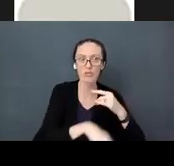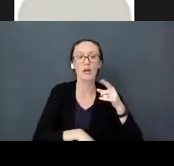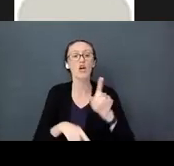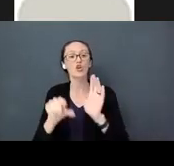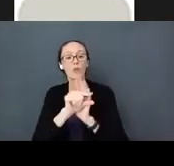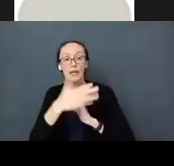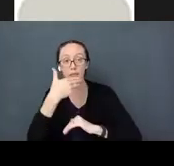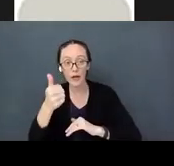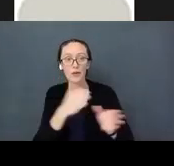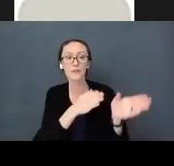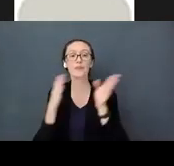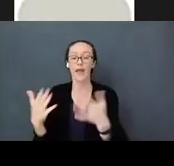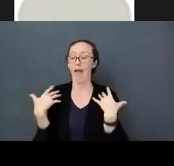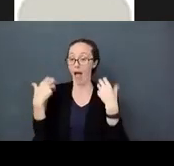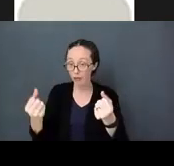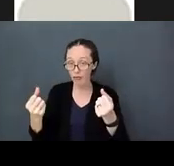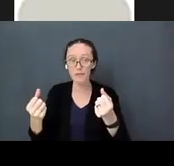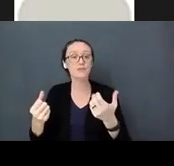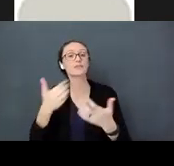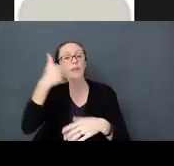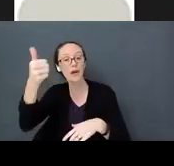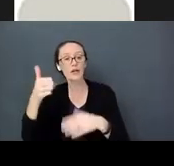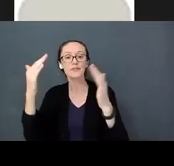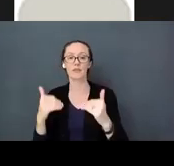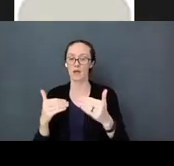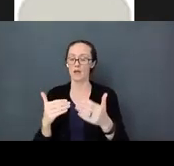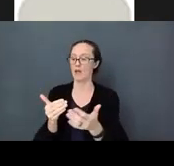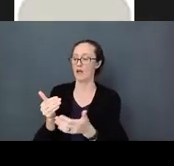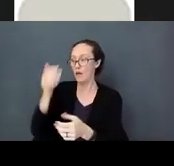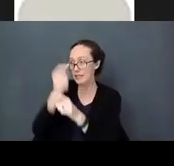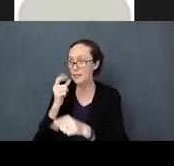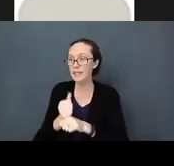overall health. They have a better closer bond and relationship with their siblings and their parents